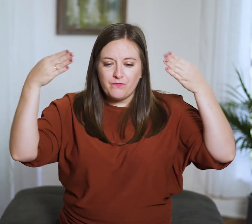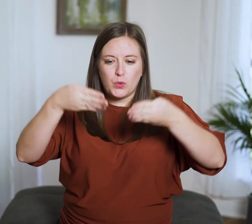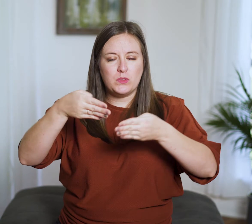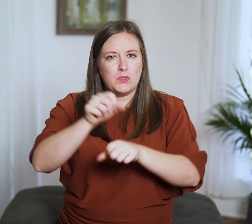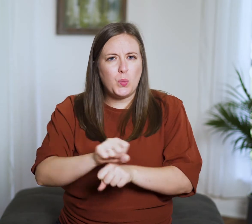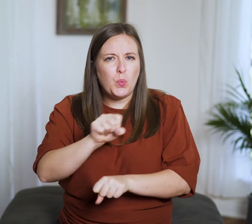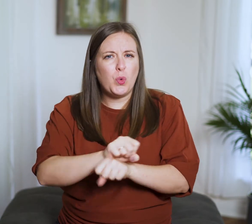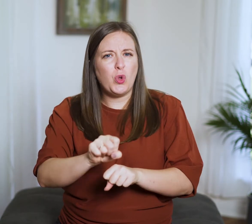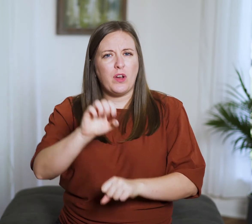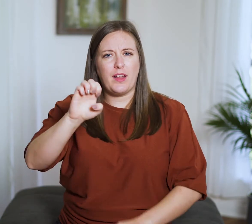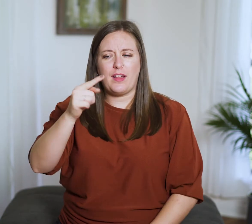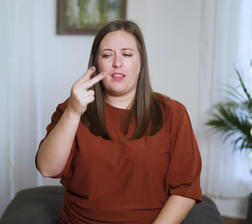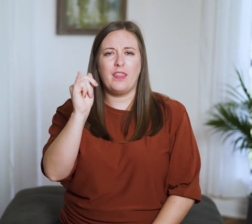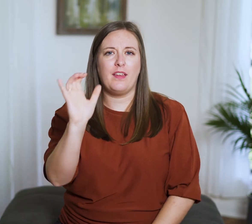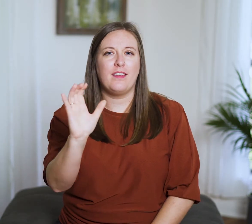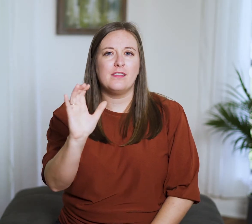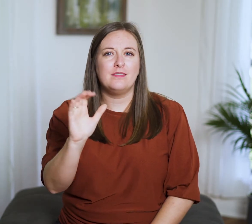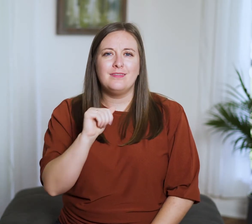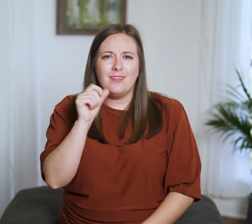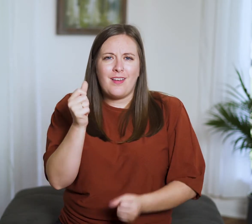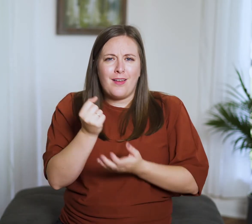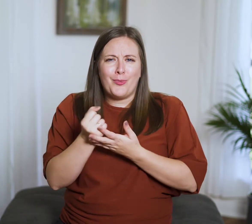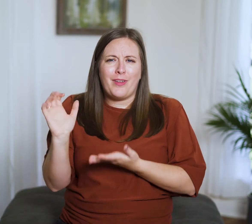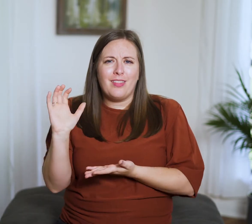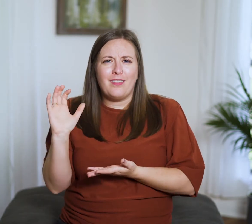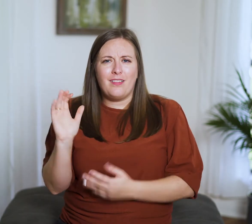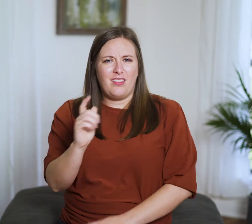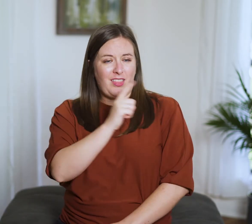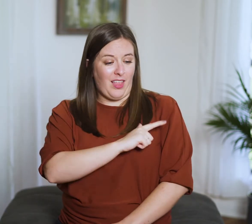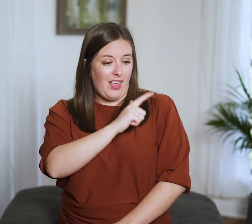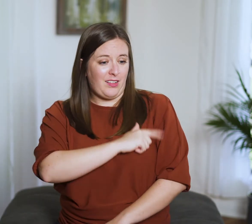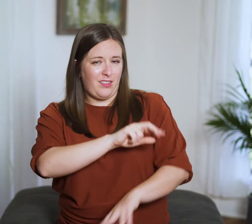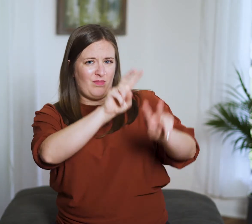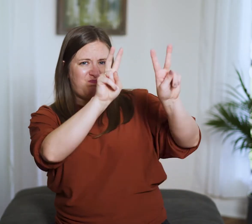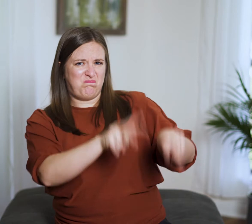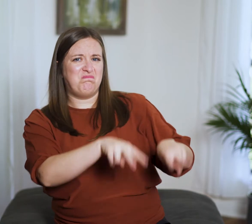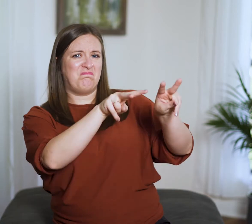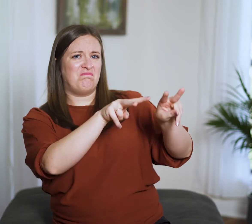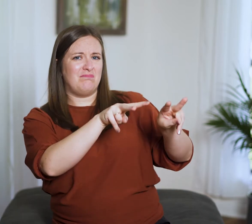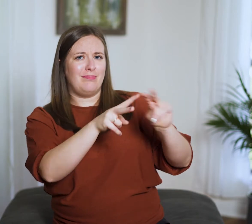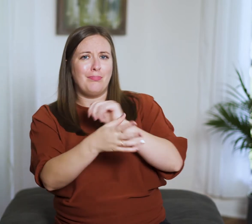more about work ethic than wealth. Laziness is frowned upon,